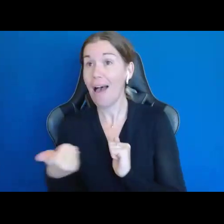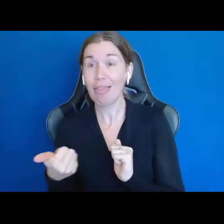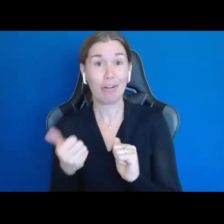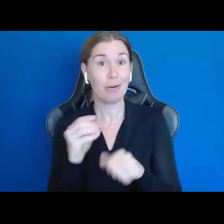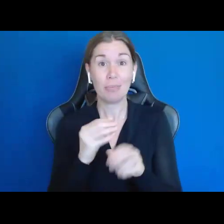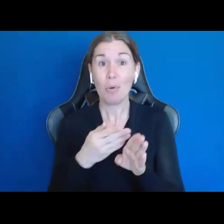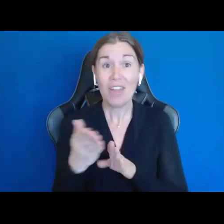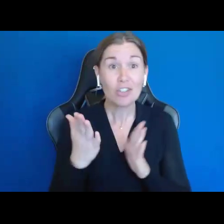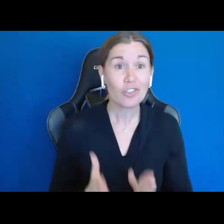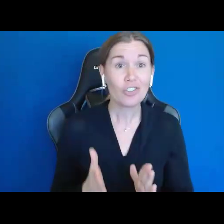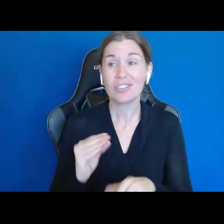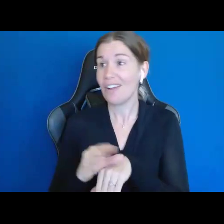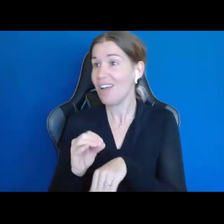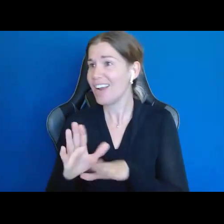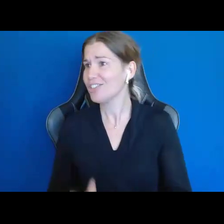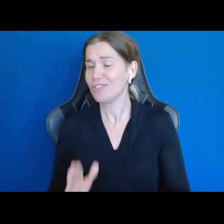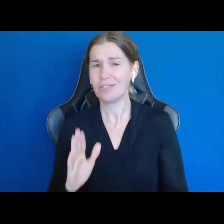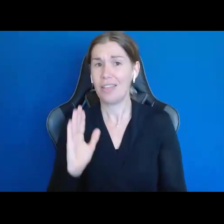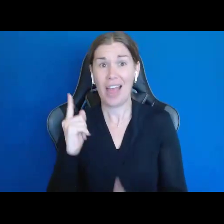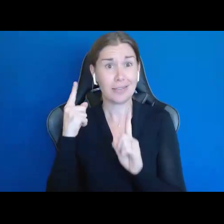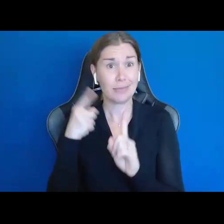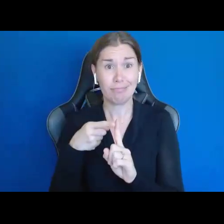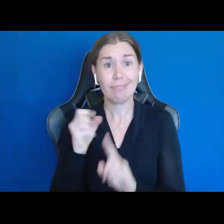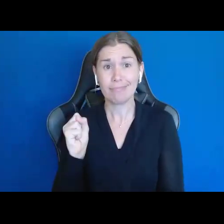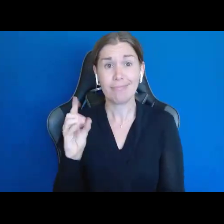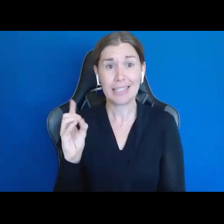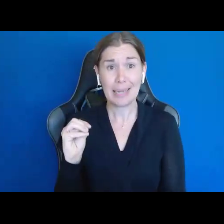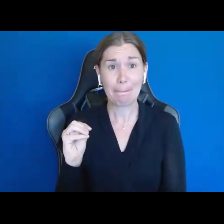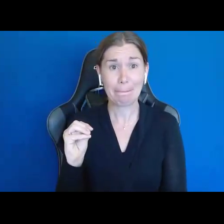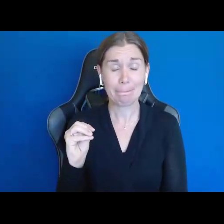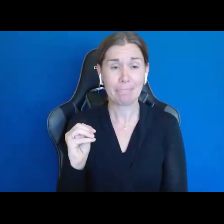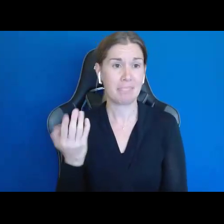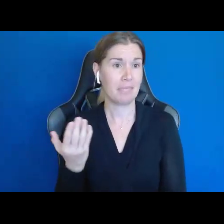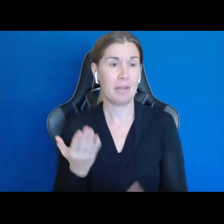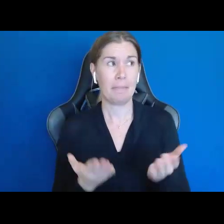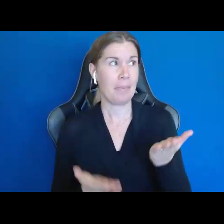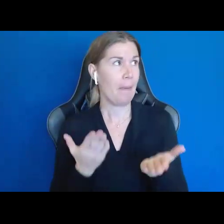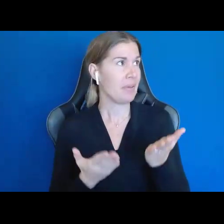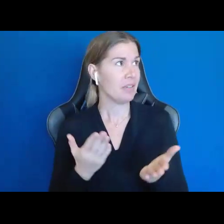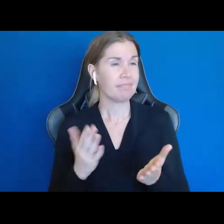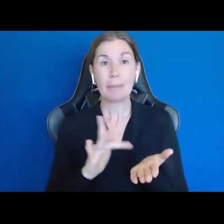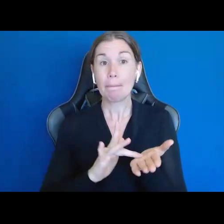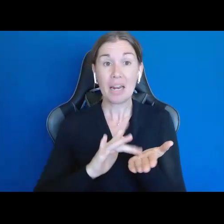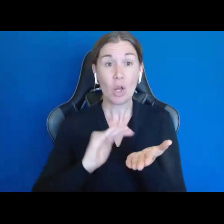That's just Supported Decision Making. If you are receiving a Medicaid waiver and you've taken part in person centered planning,